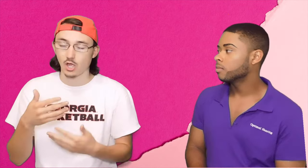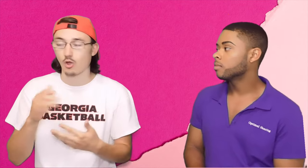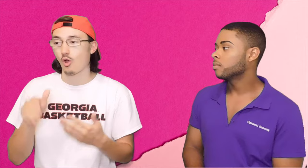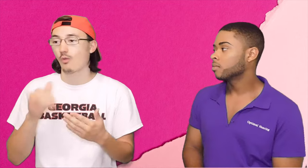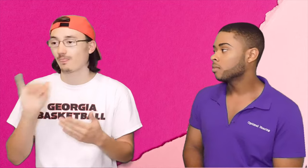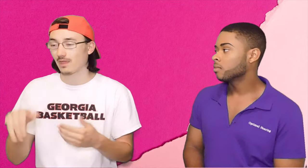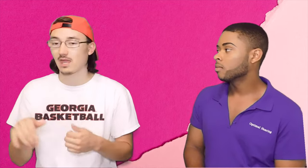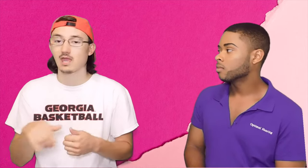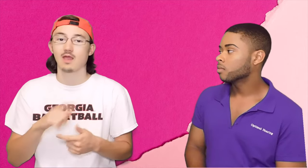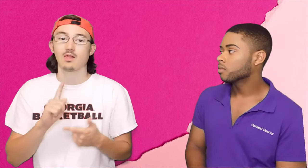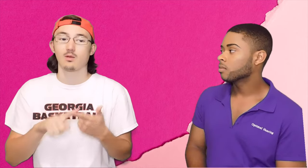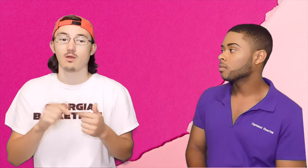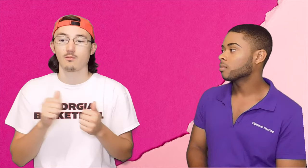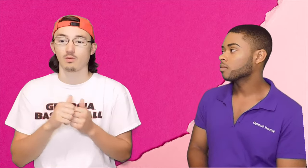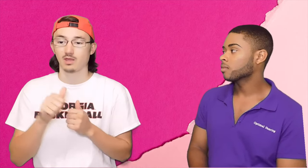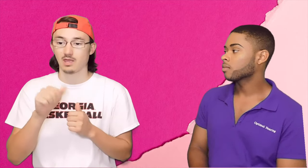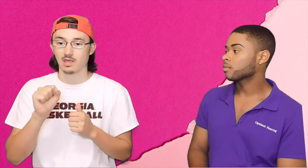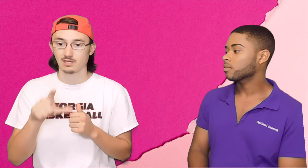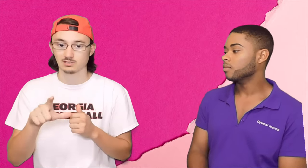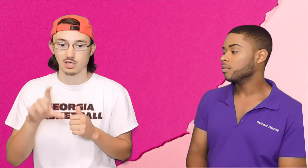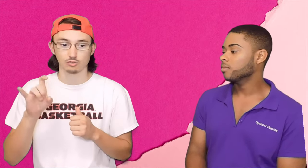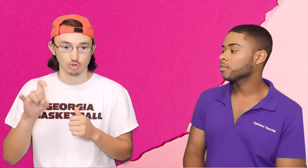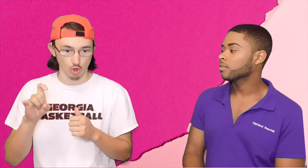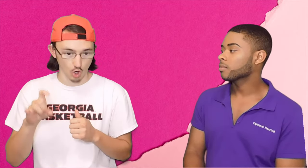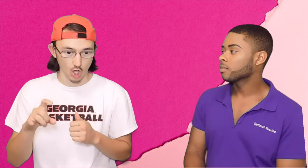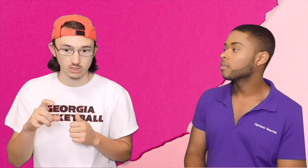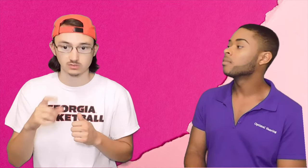socials, and all of that. Second, I'm with ASL DAWGS.